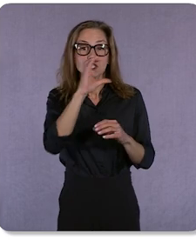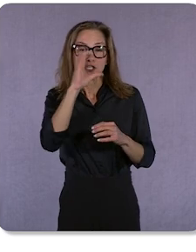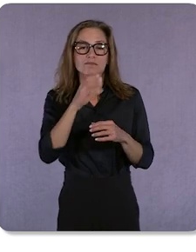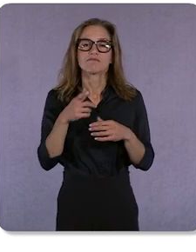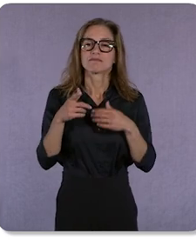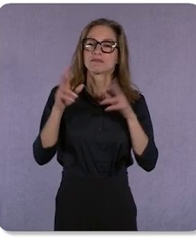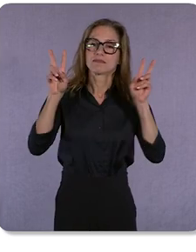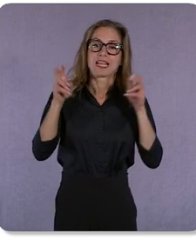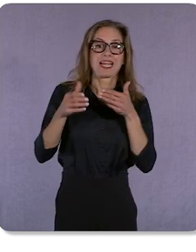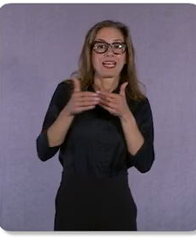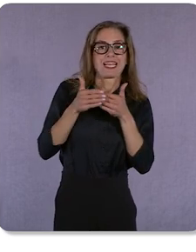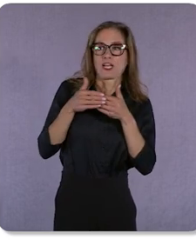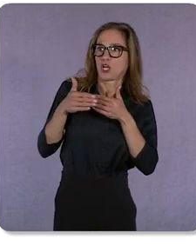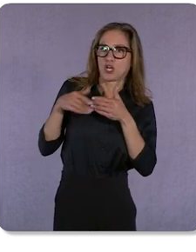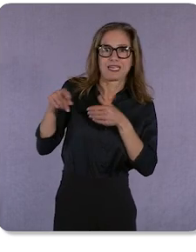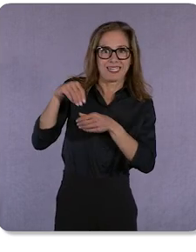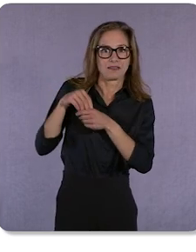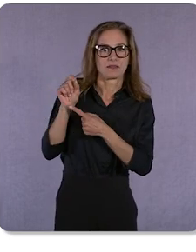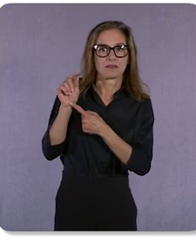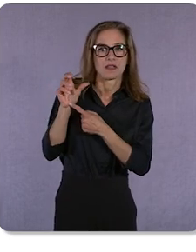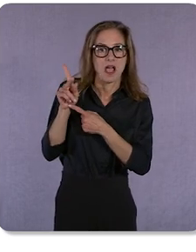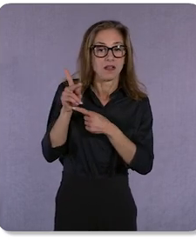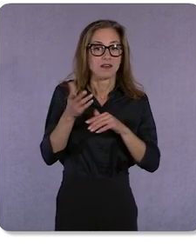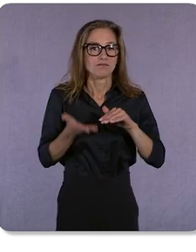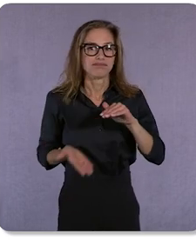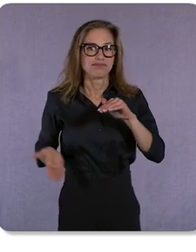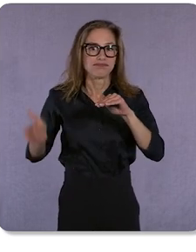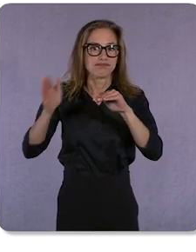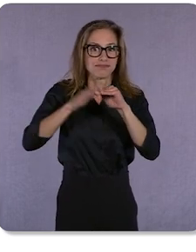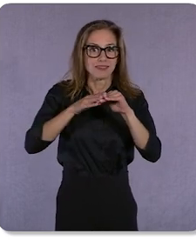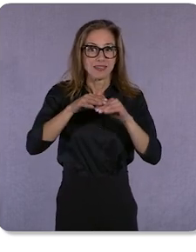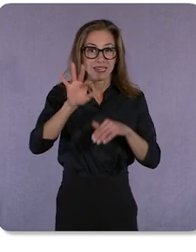in stock" have grown in the US by more than 90% YoY.